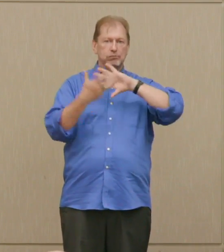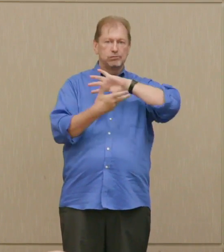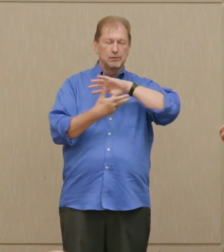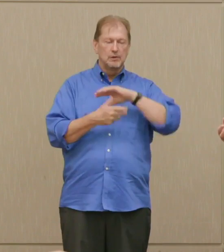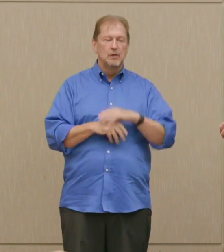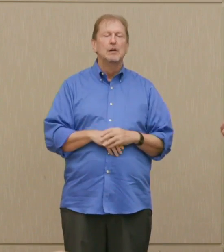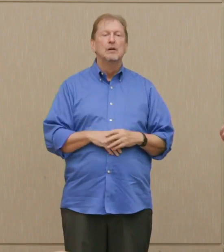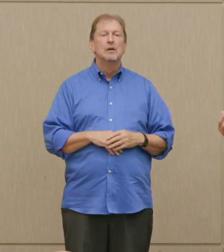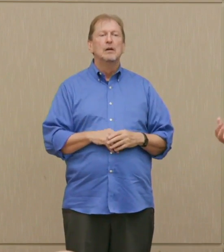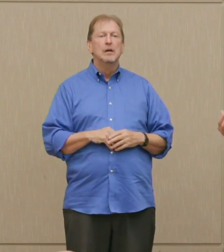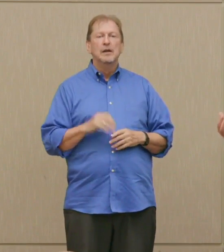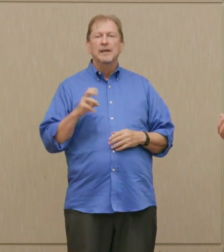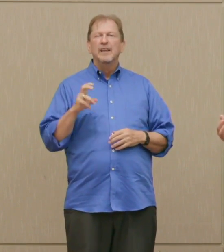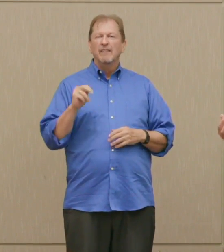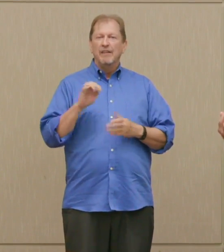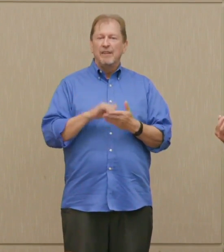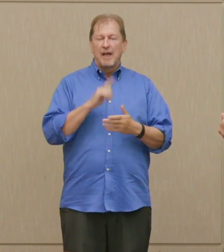So even that is more than they can justify.